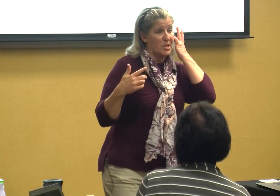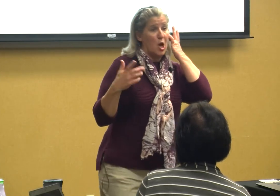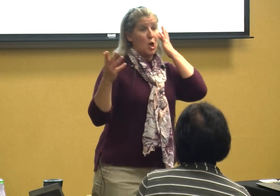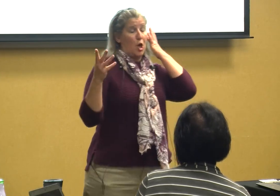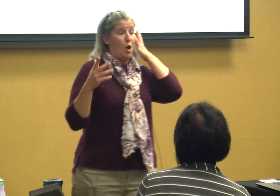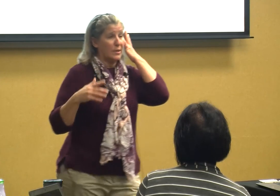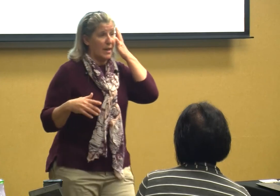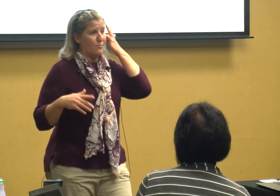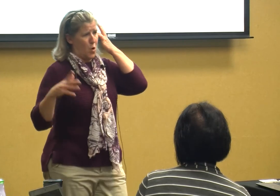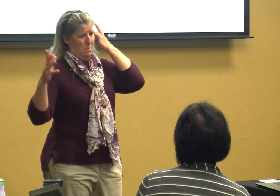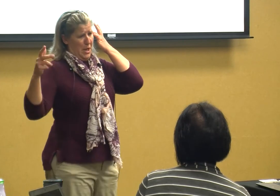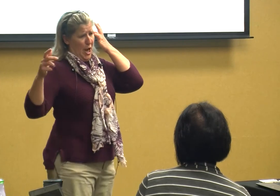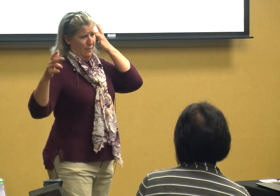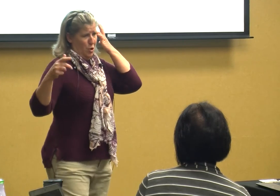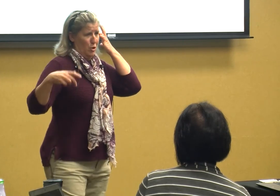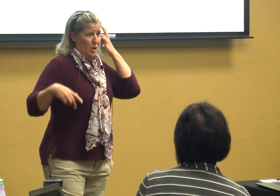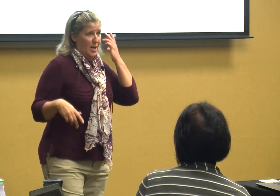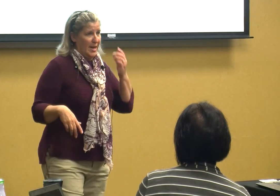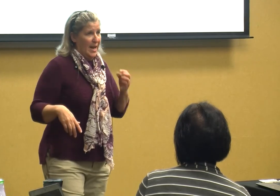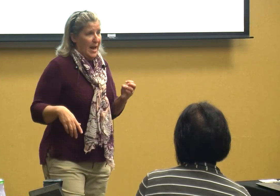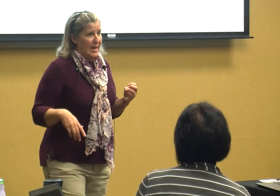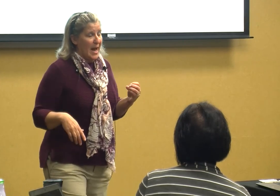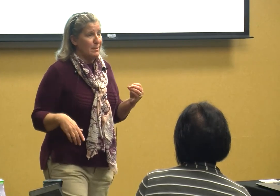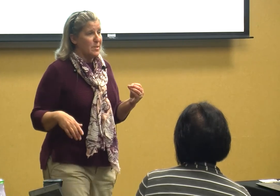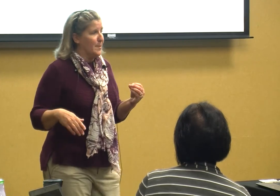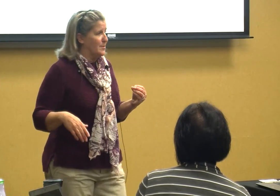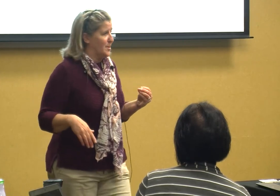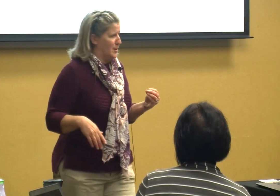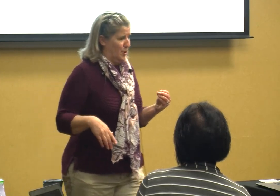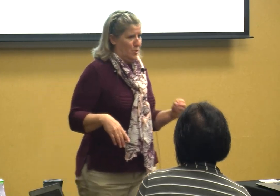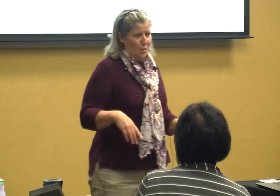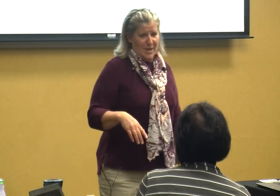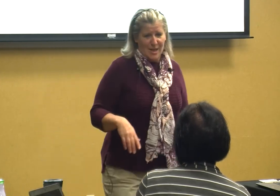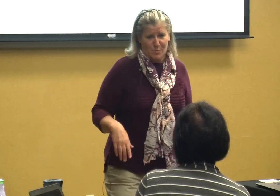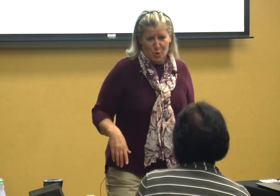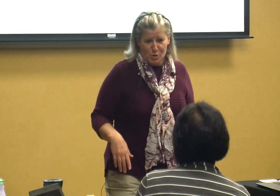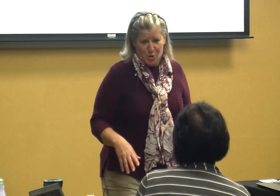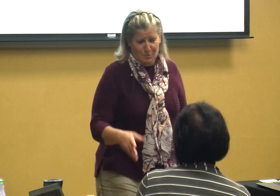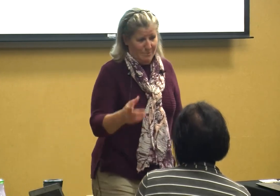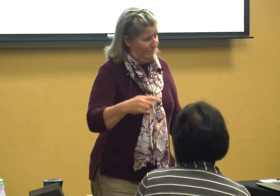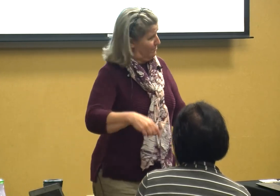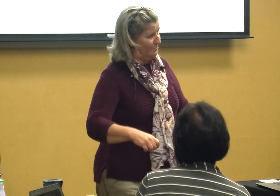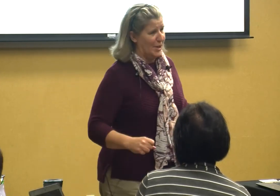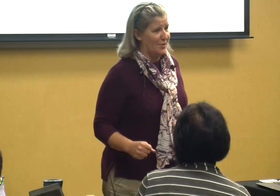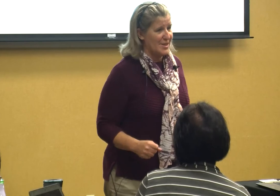hold the important behavior and I'm supposed to you know you're the expert should we figure this